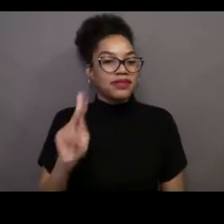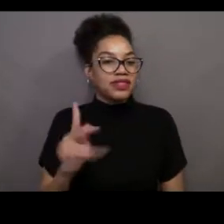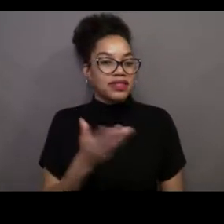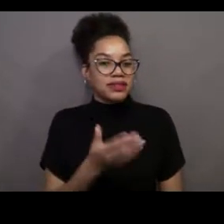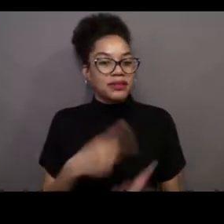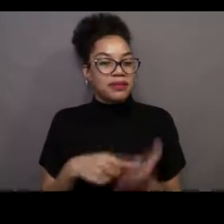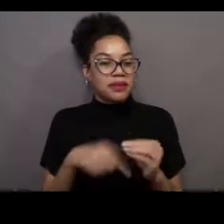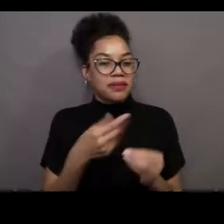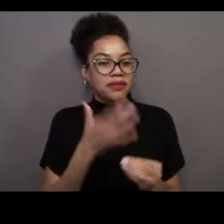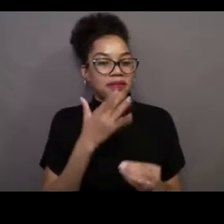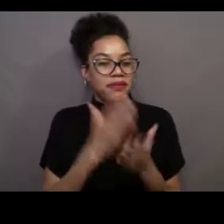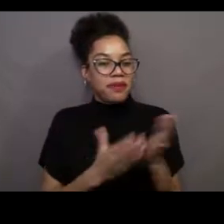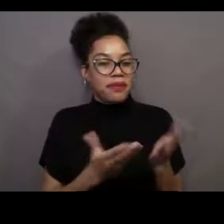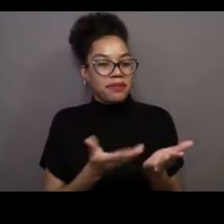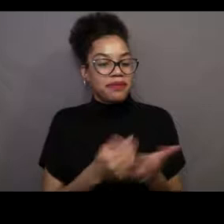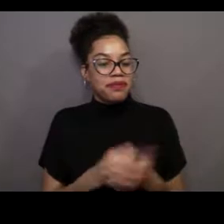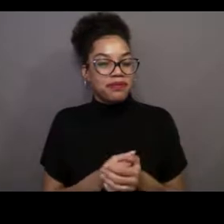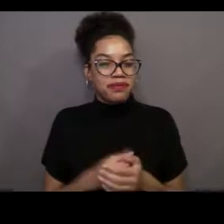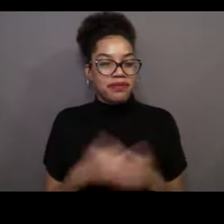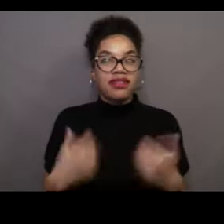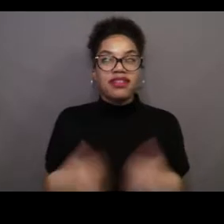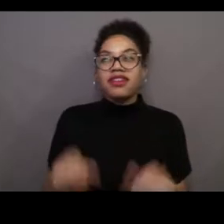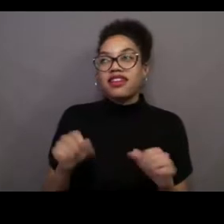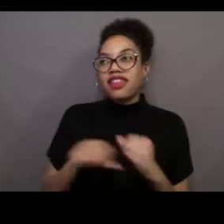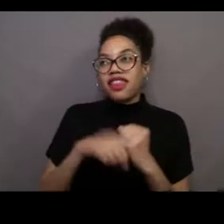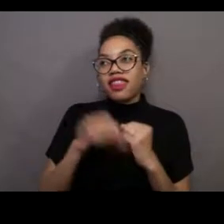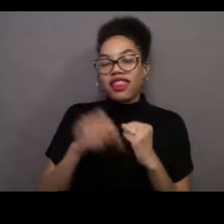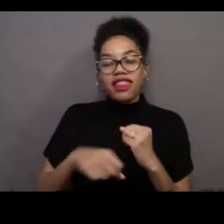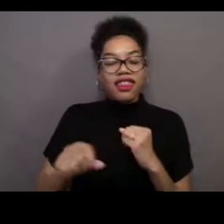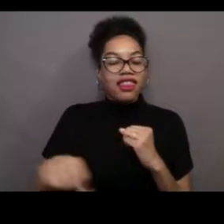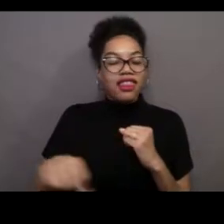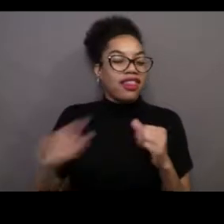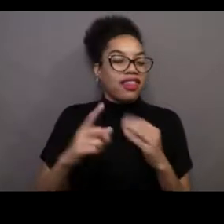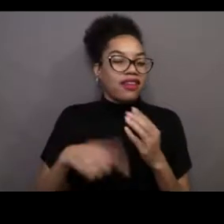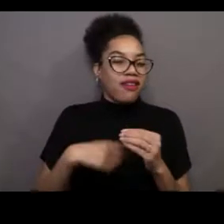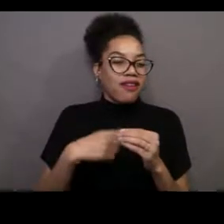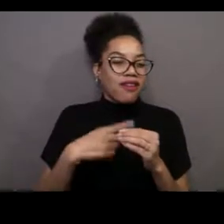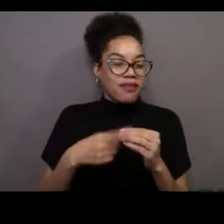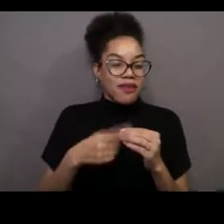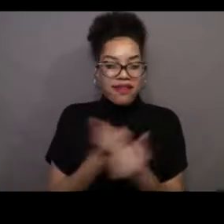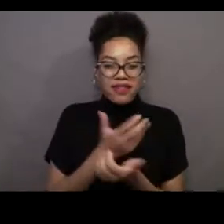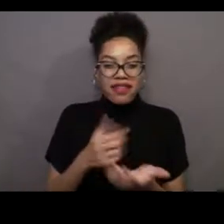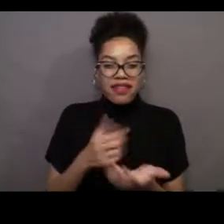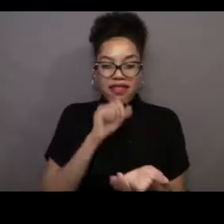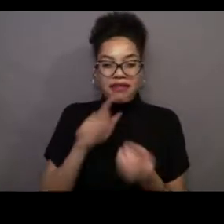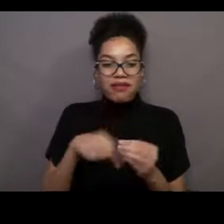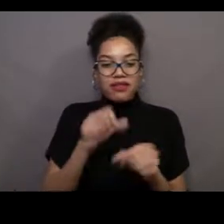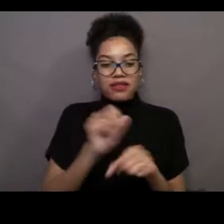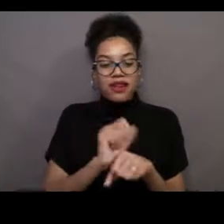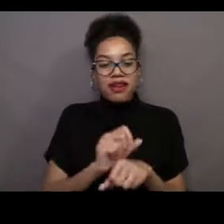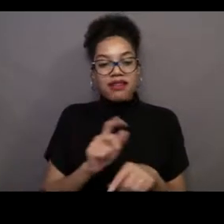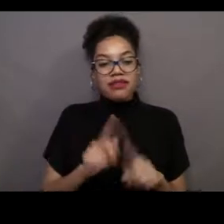I can go on and on about all the things I love about my job, but in addition to being trained as a fisheries biologist